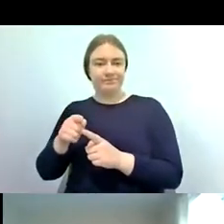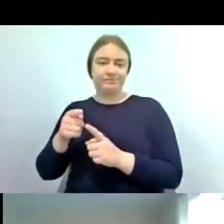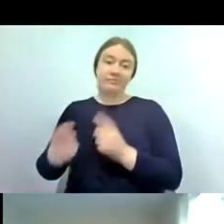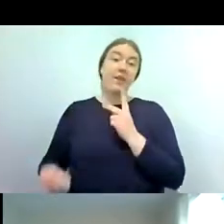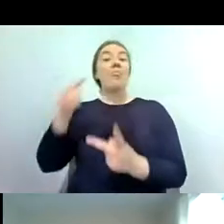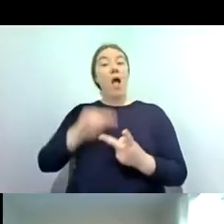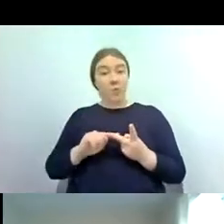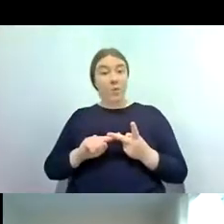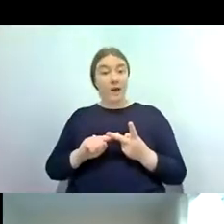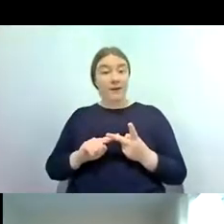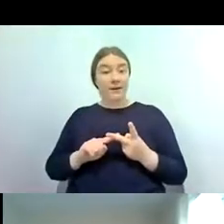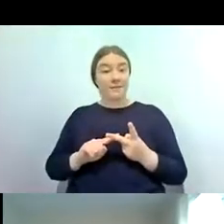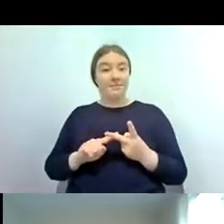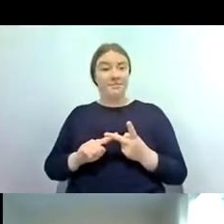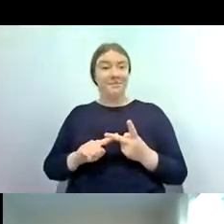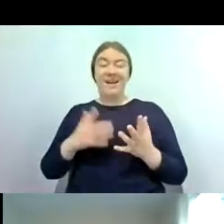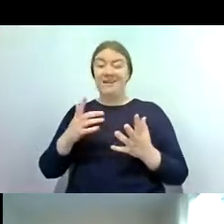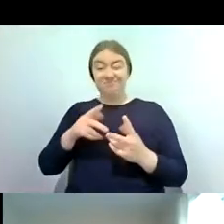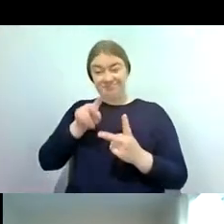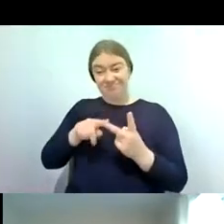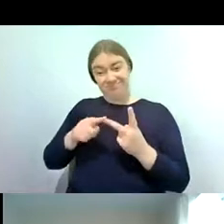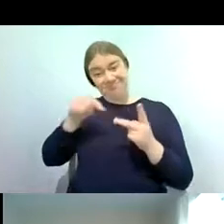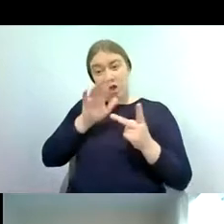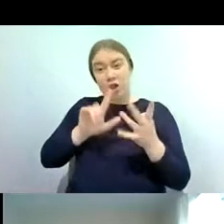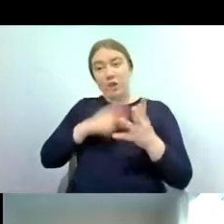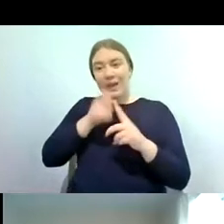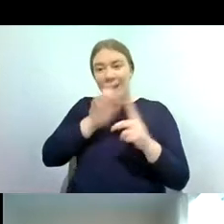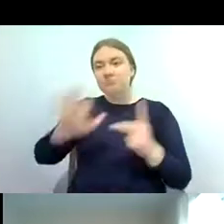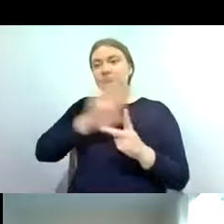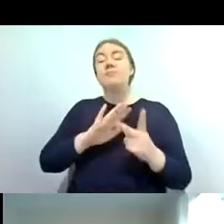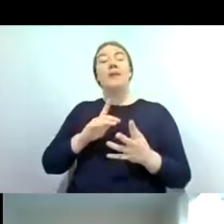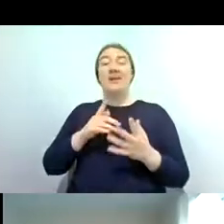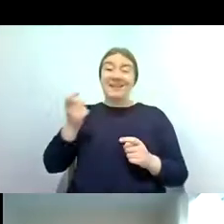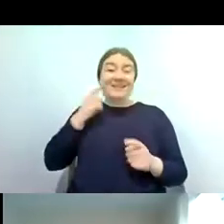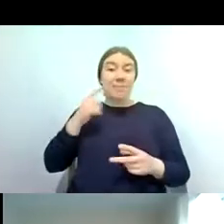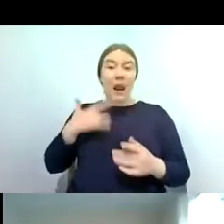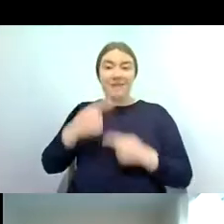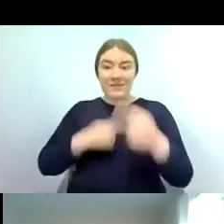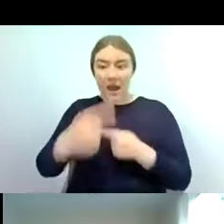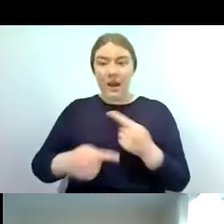and they have a really simple life cycle again so they start out as eggs hatch out into juveniles